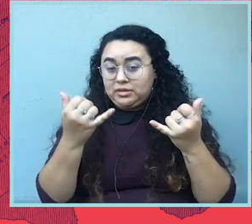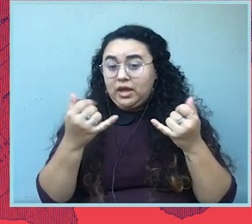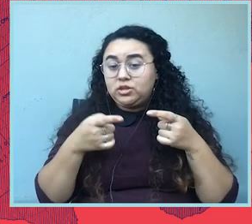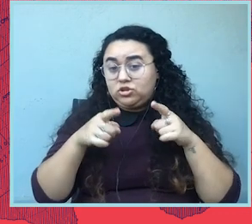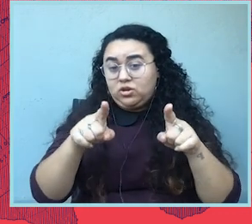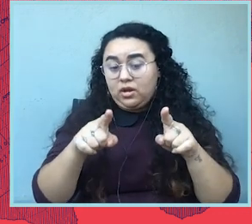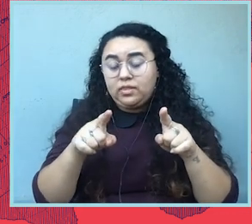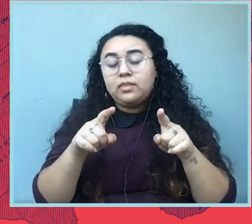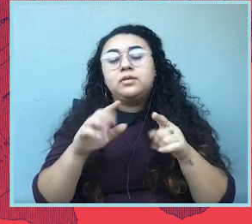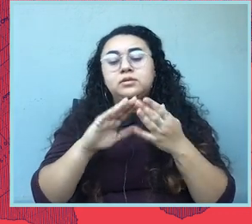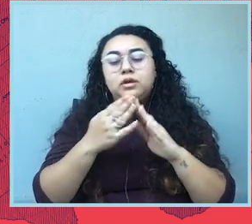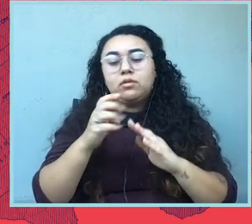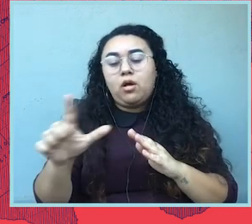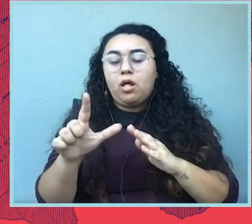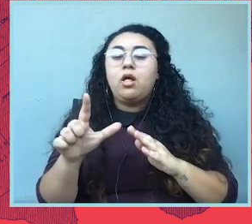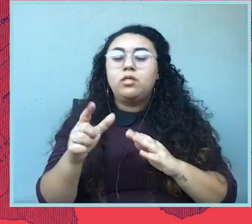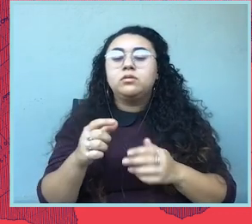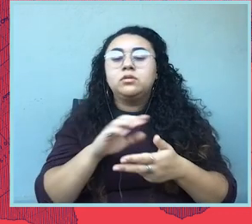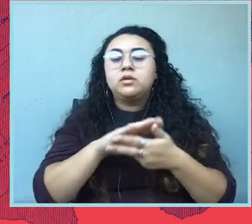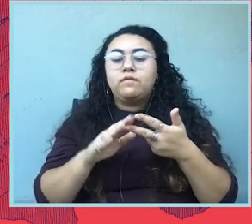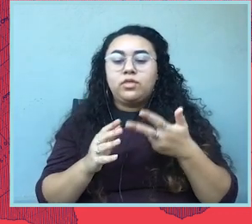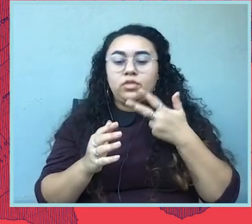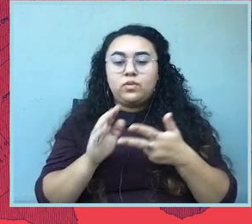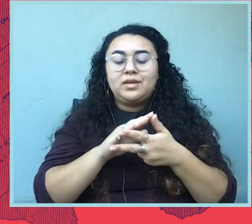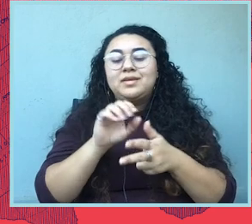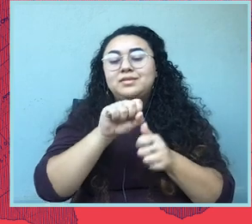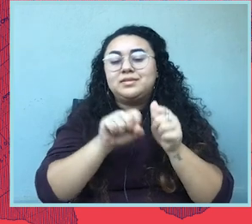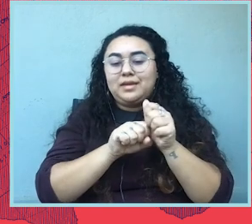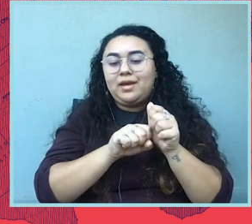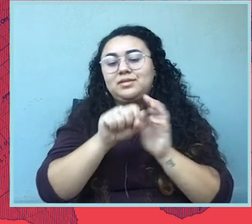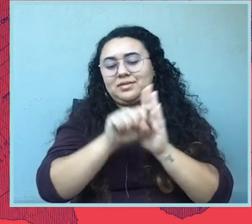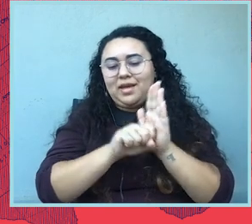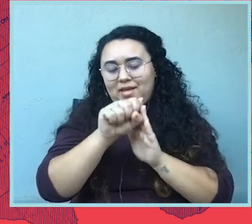One, the state legislative restrictions on our fundamental freedoms, specifically attacks